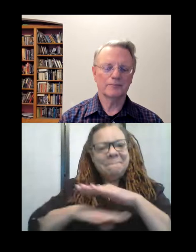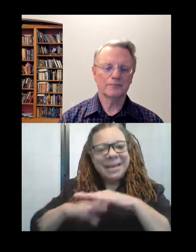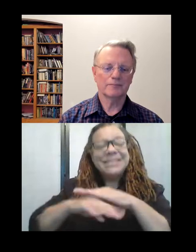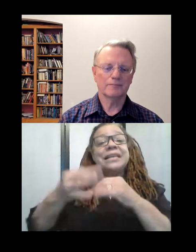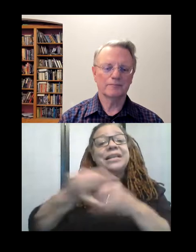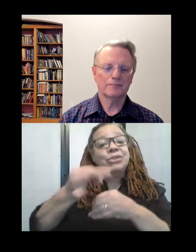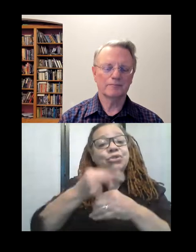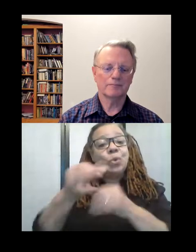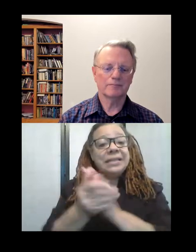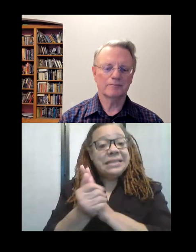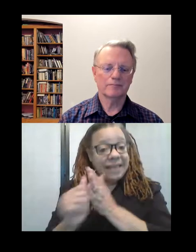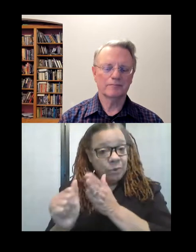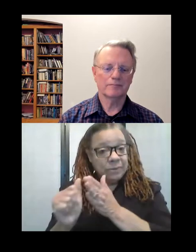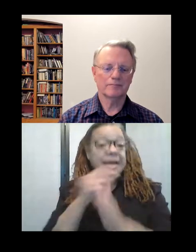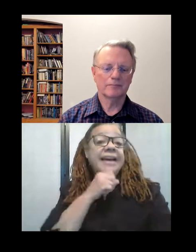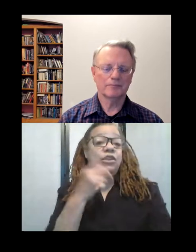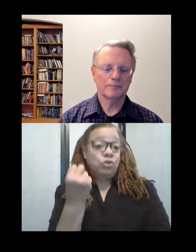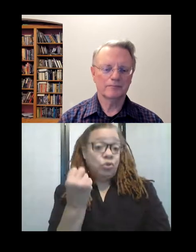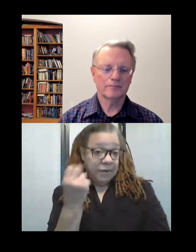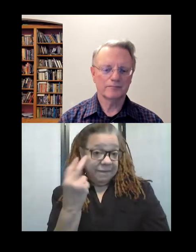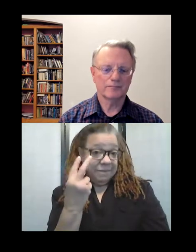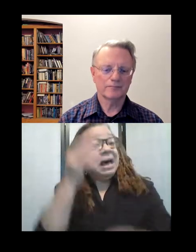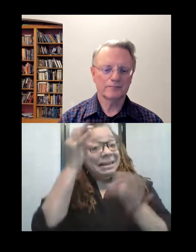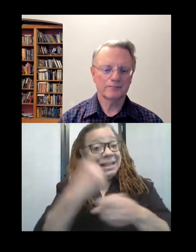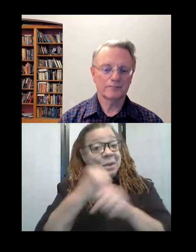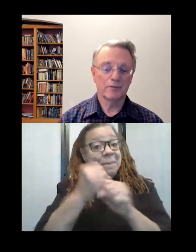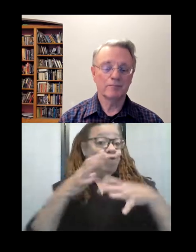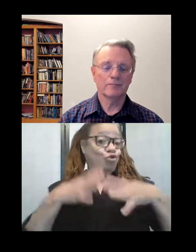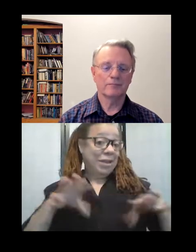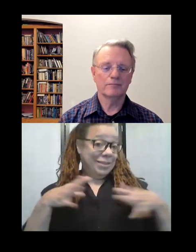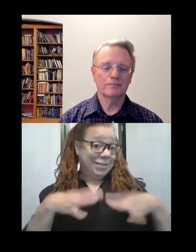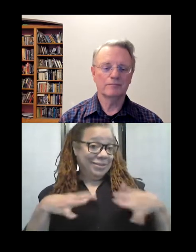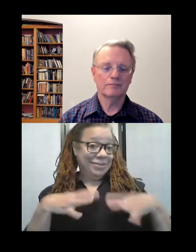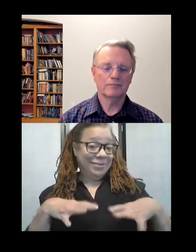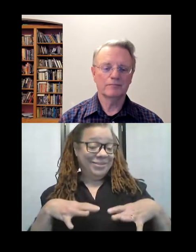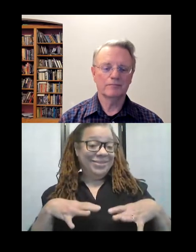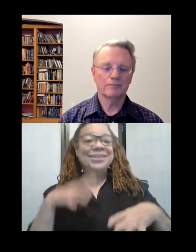when I was 12. I decided to make a dress, and so I took some of my mother's